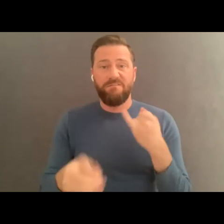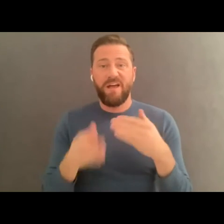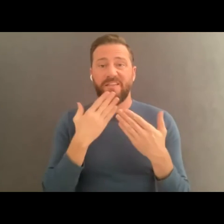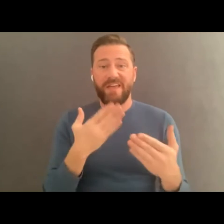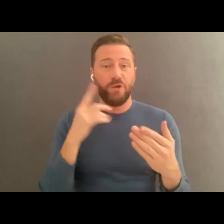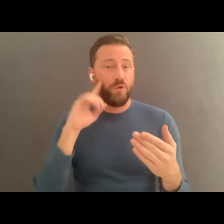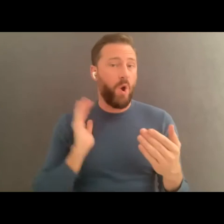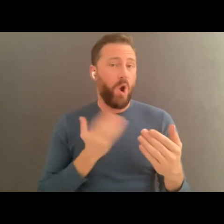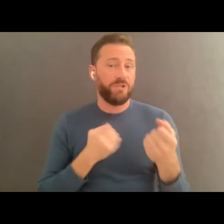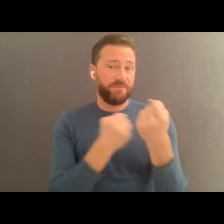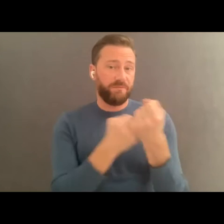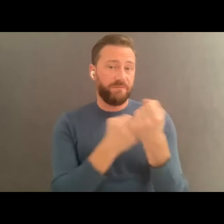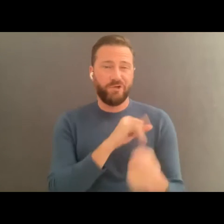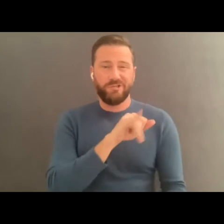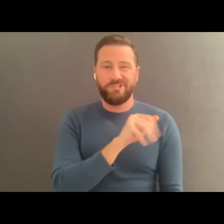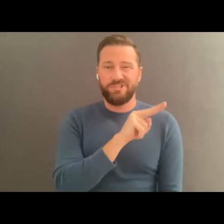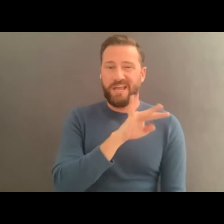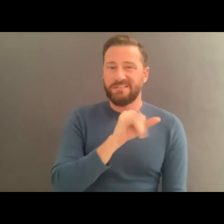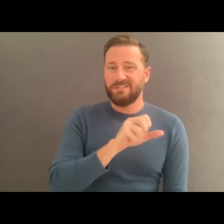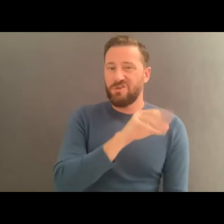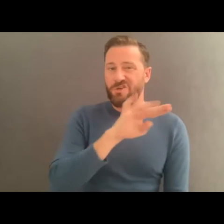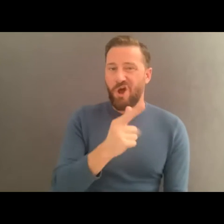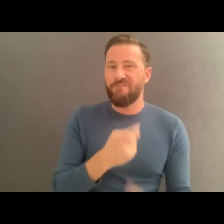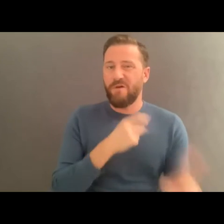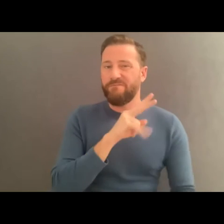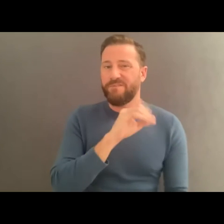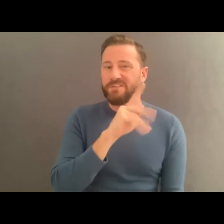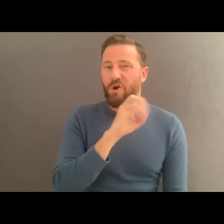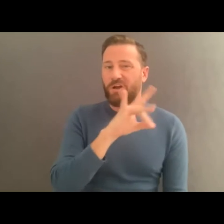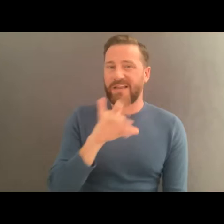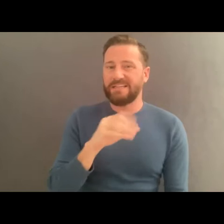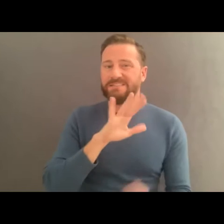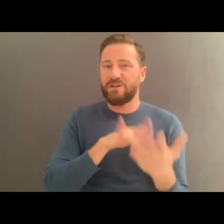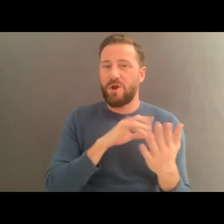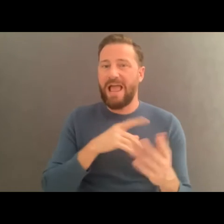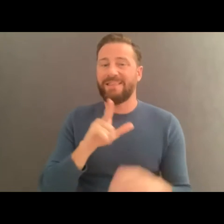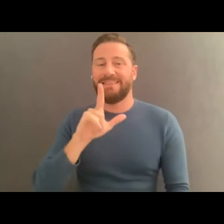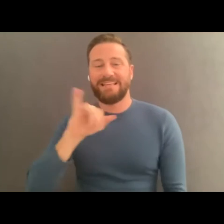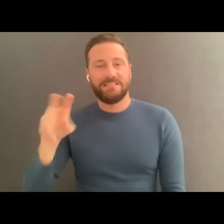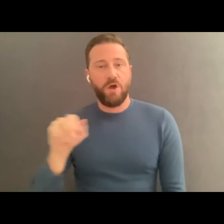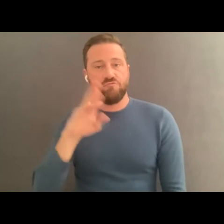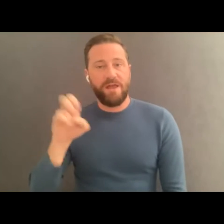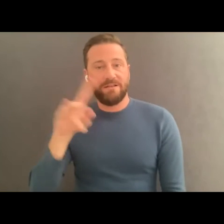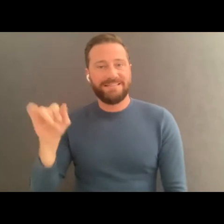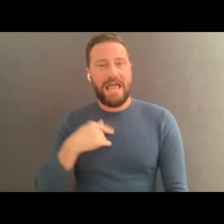s, to Janis Young from Viscardi Center and Lisa Reynolds